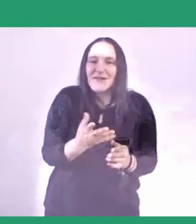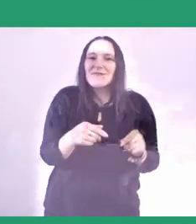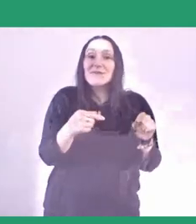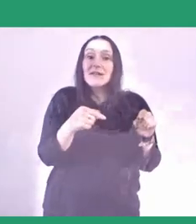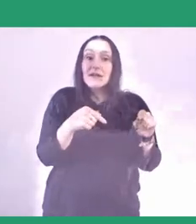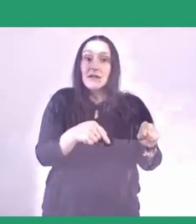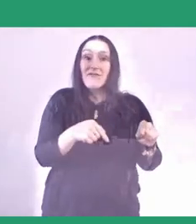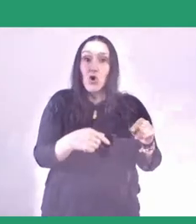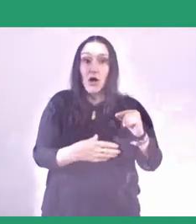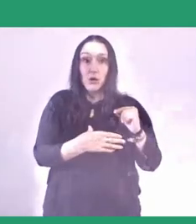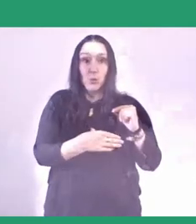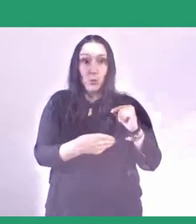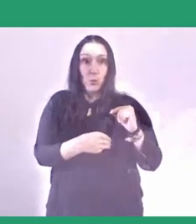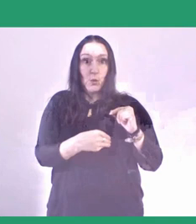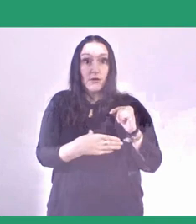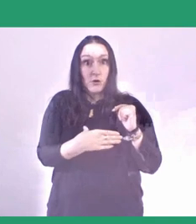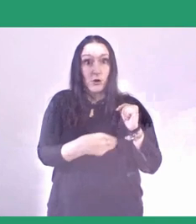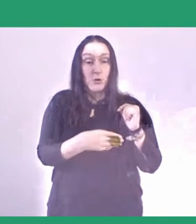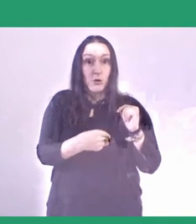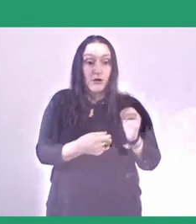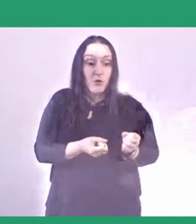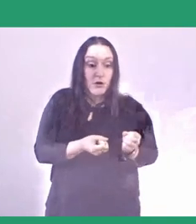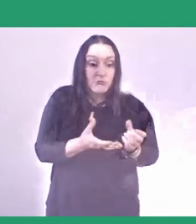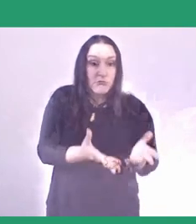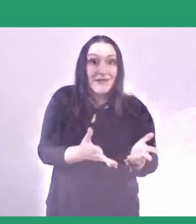as a kind of giving birth to the children,